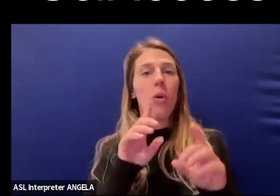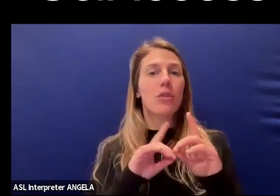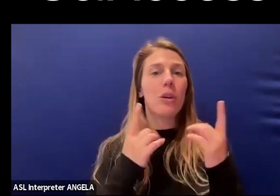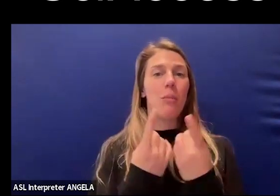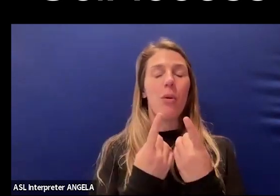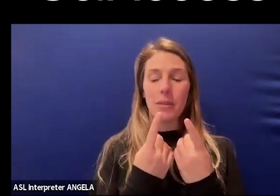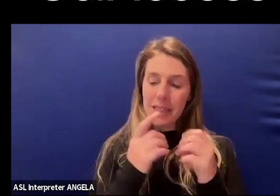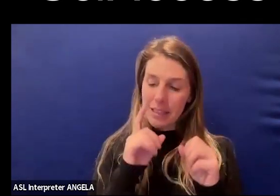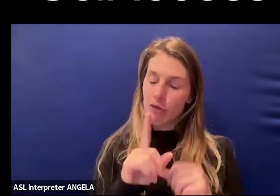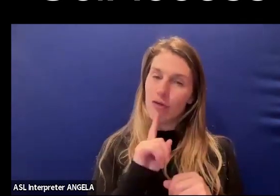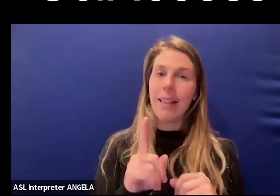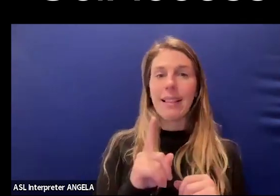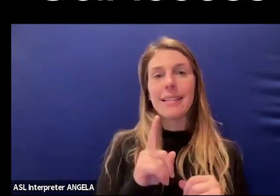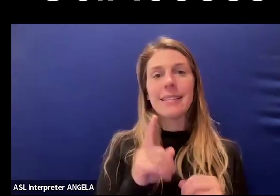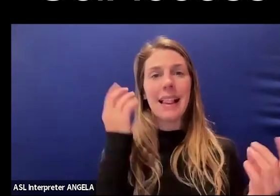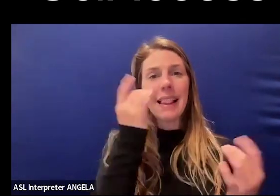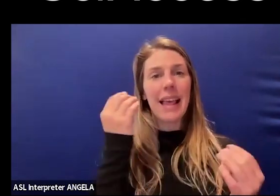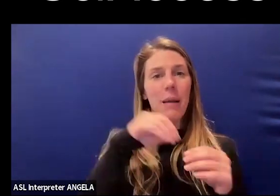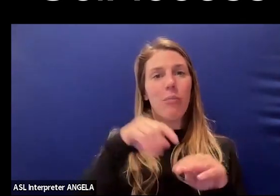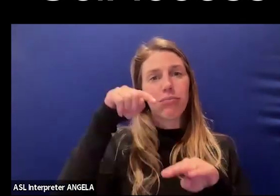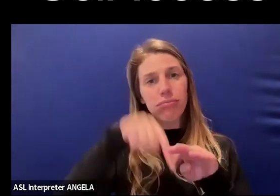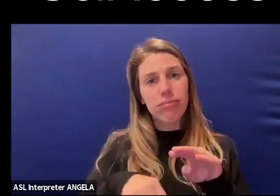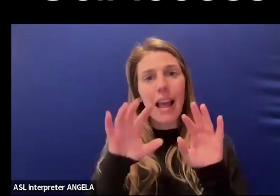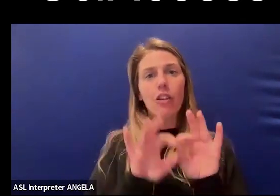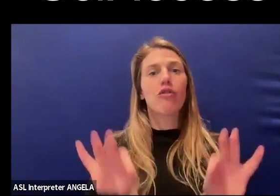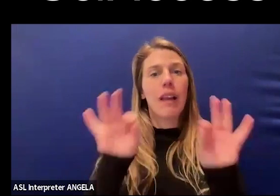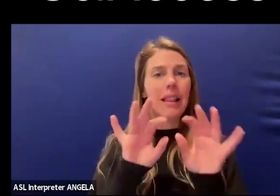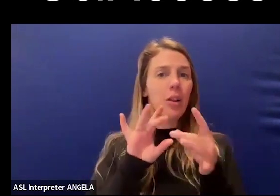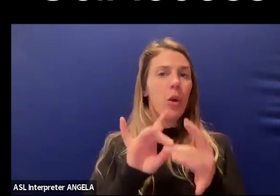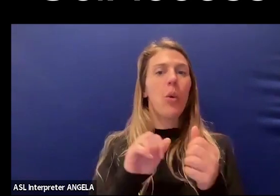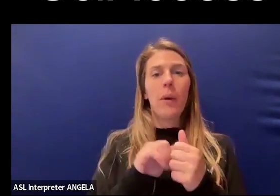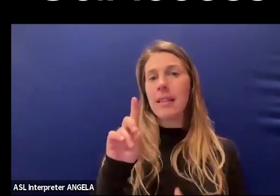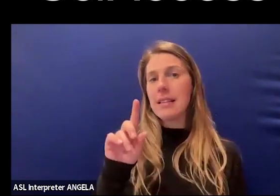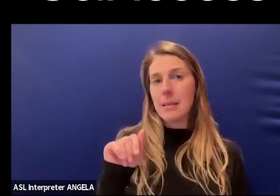to really think more deeply and critically about disability.